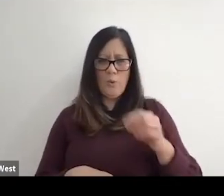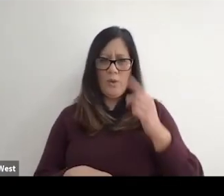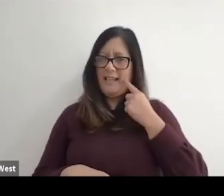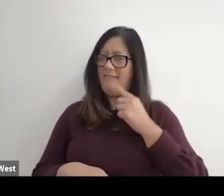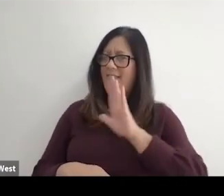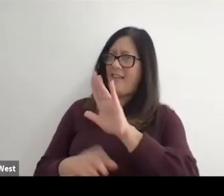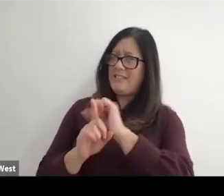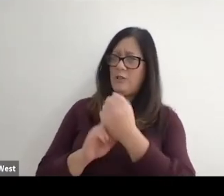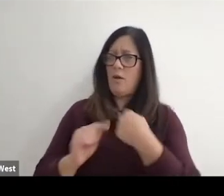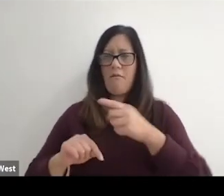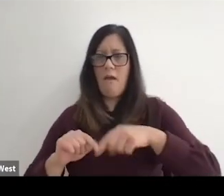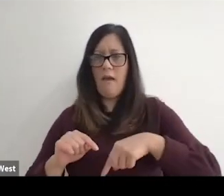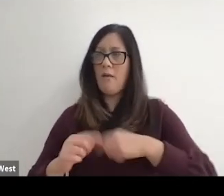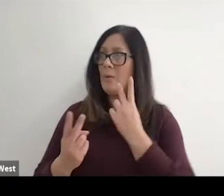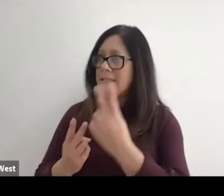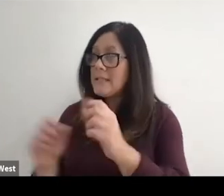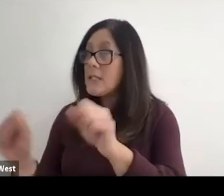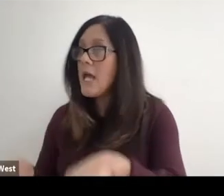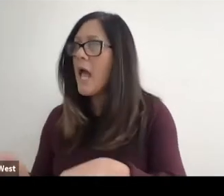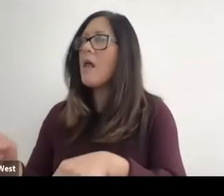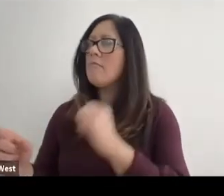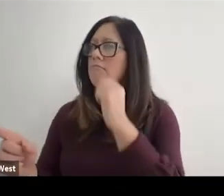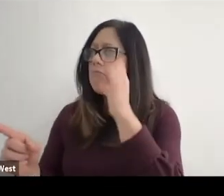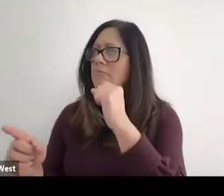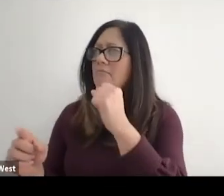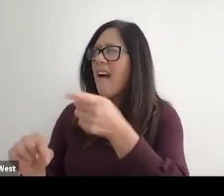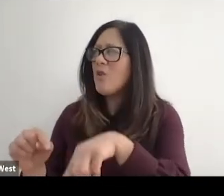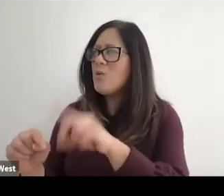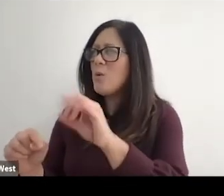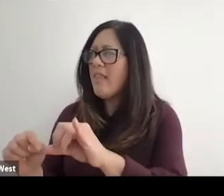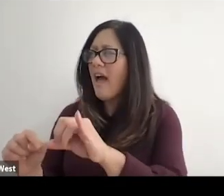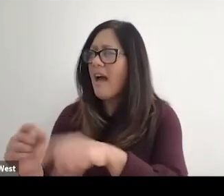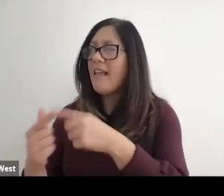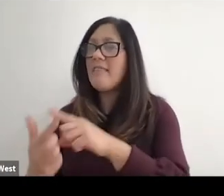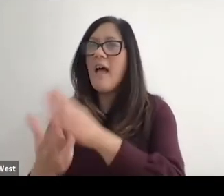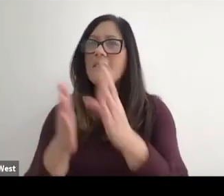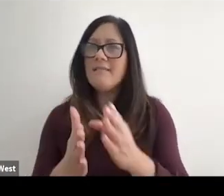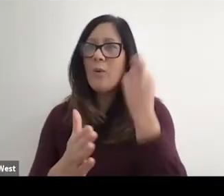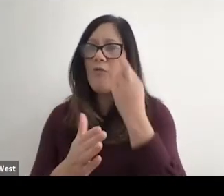And then when they blow our minds because they say, Oh my gosh, I could never do what they're doing.